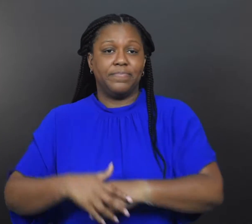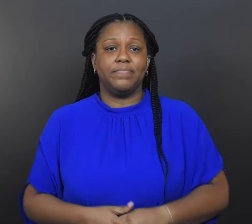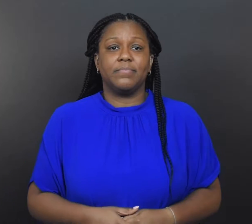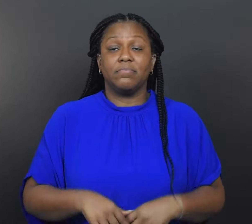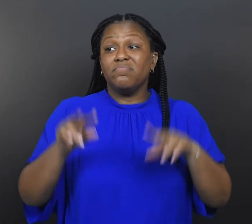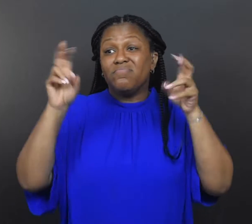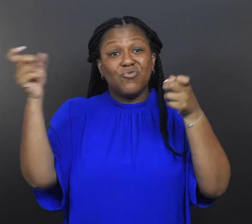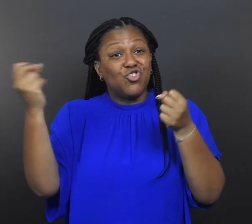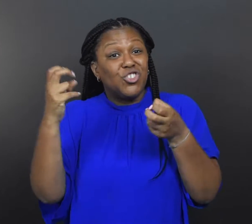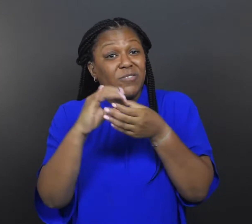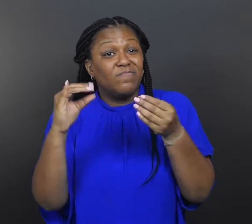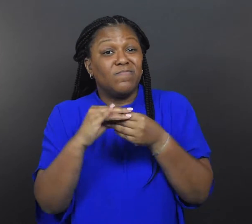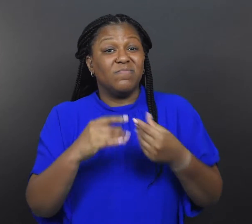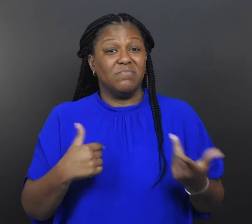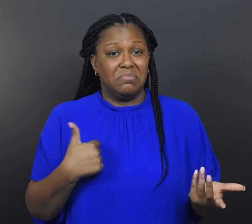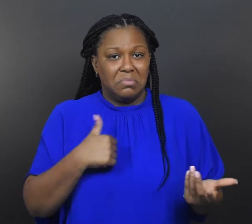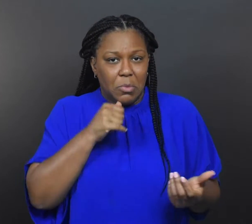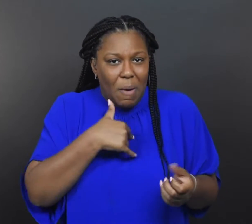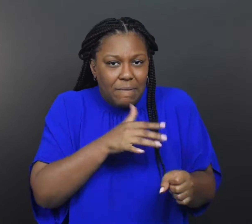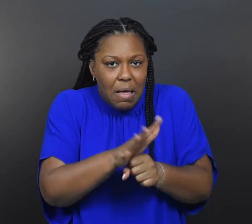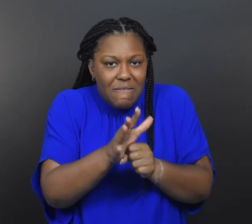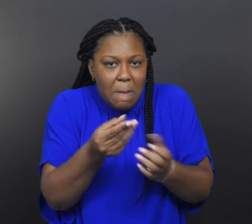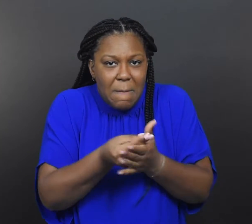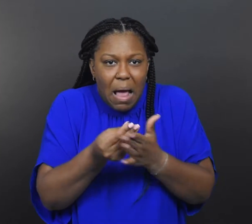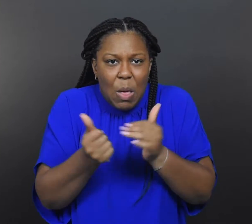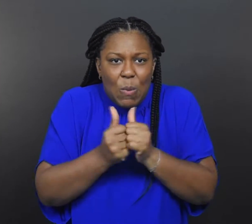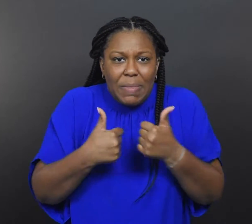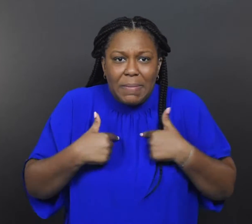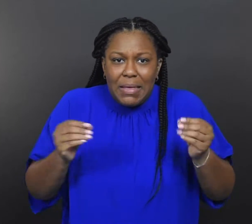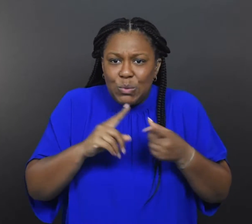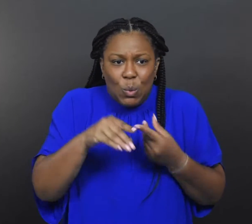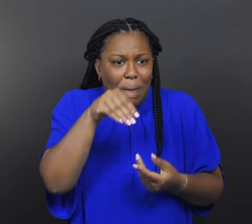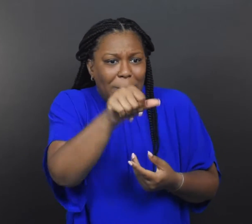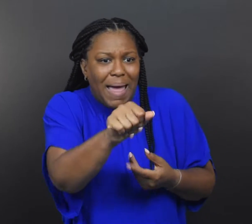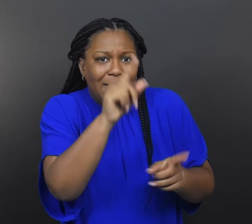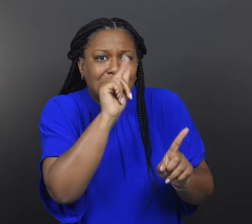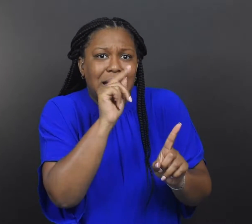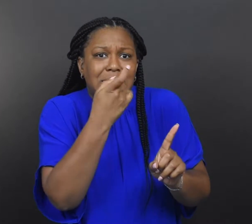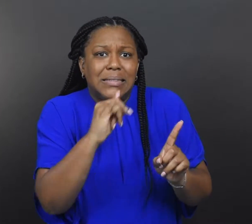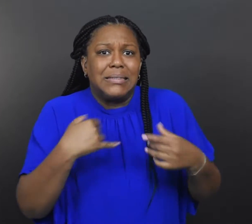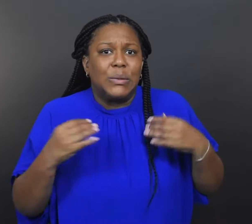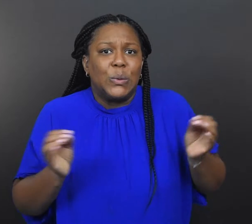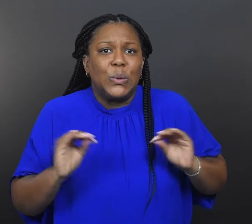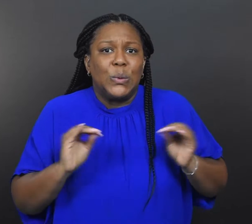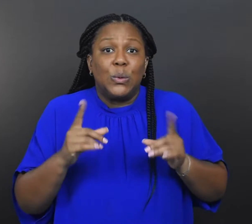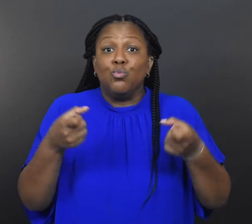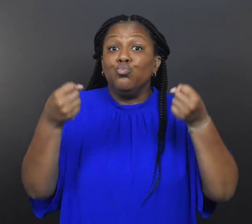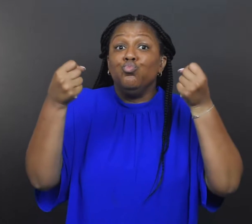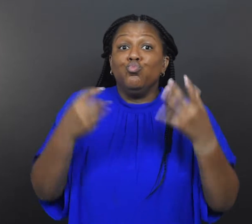“I didn’t have enough money with me to pay the fare, and the driver didn’t want